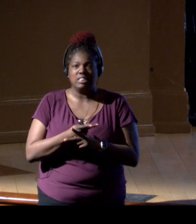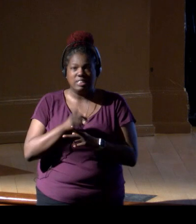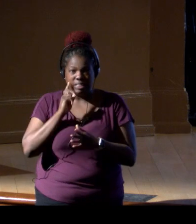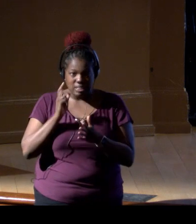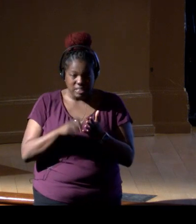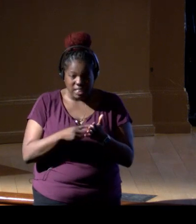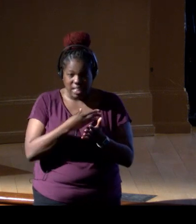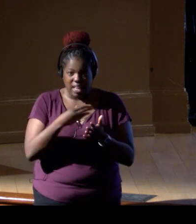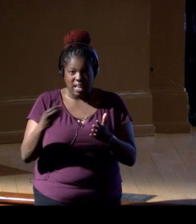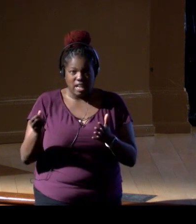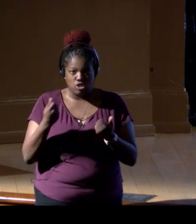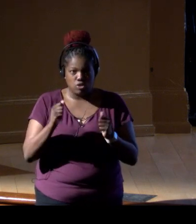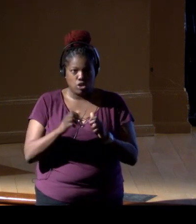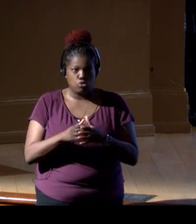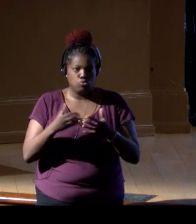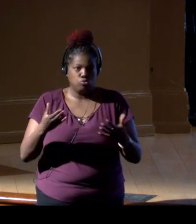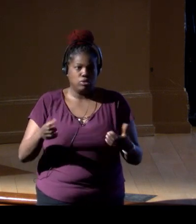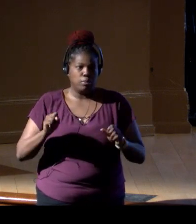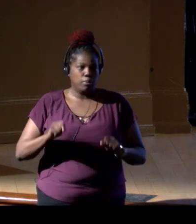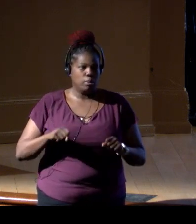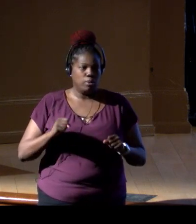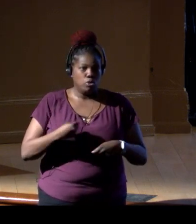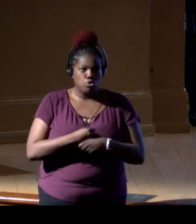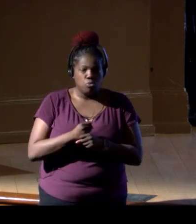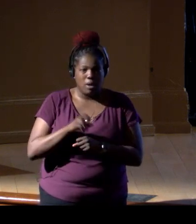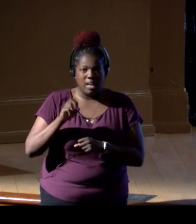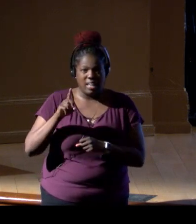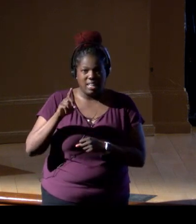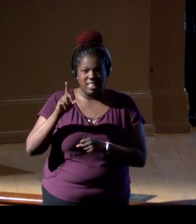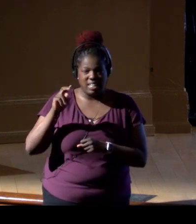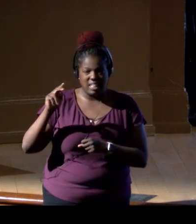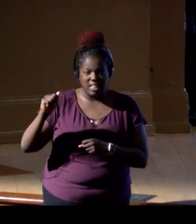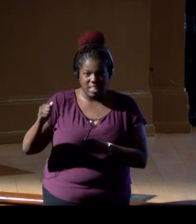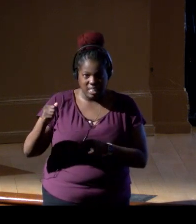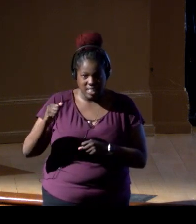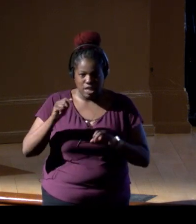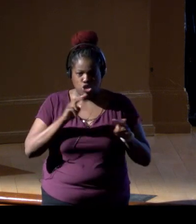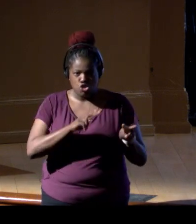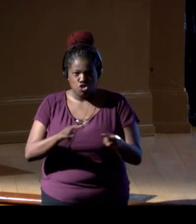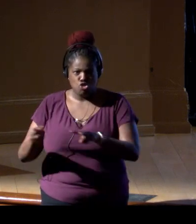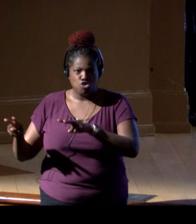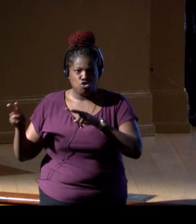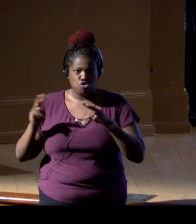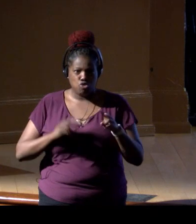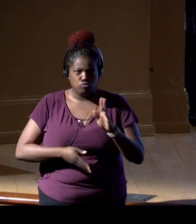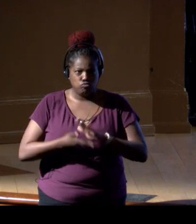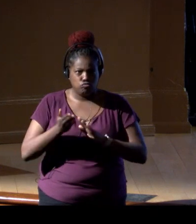and to expand our capacity to make eDNA surveillance operational in locally led partnerships,